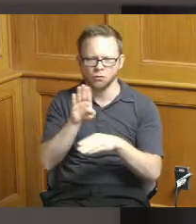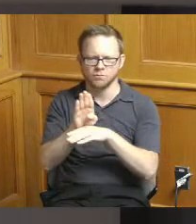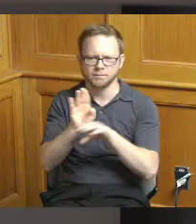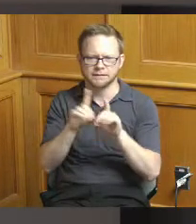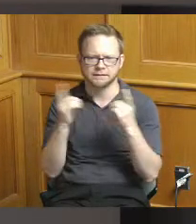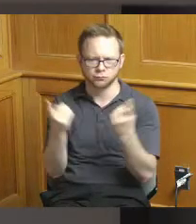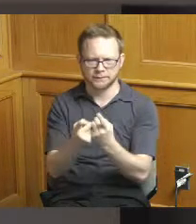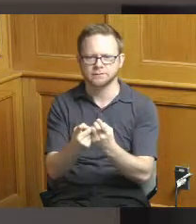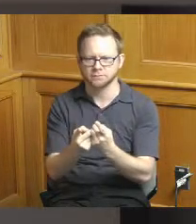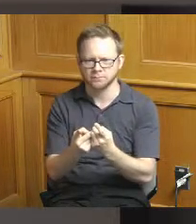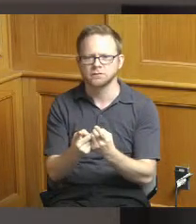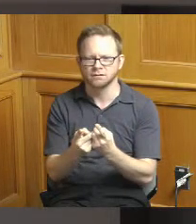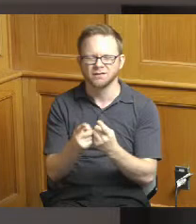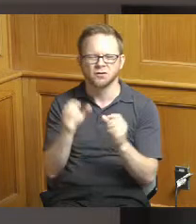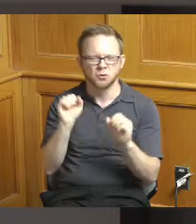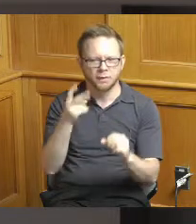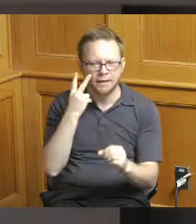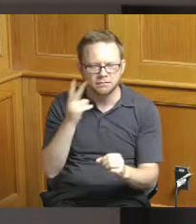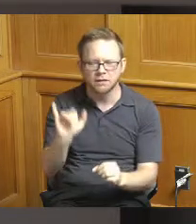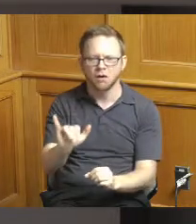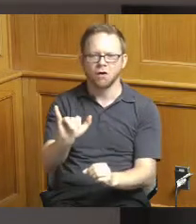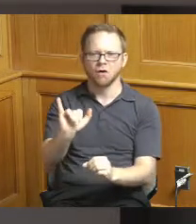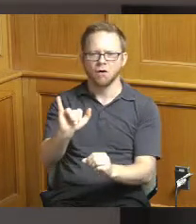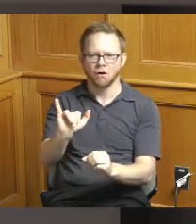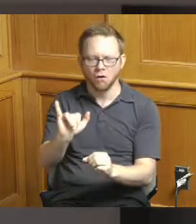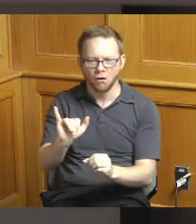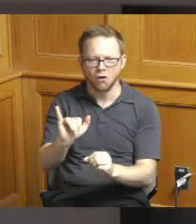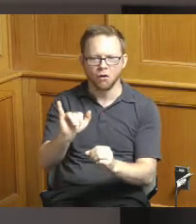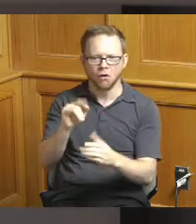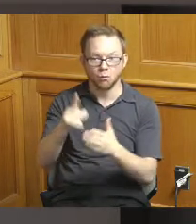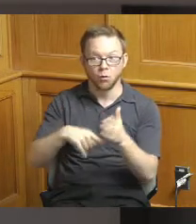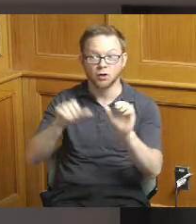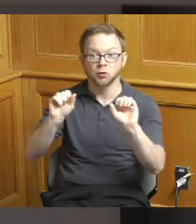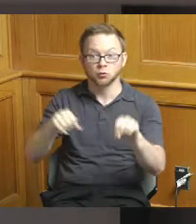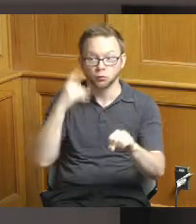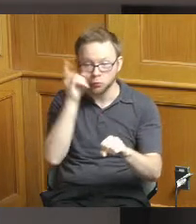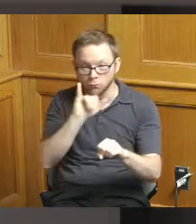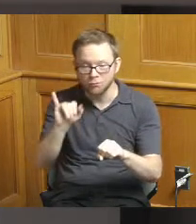maybe get a sense of the various improvements that could come from such a program